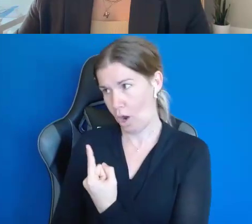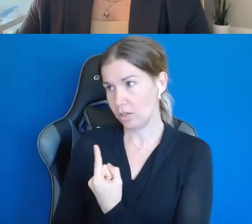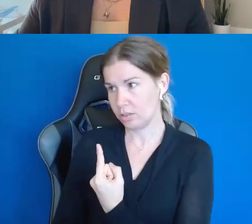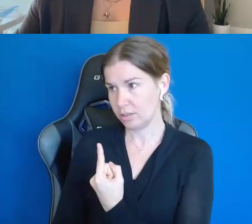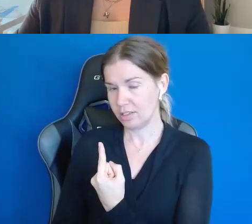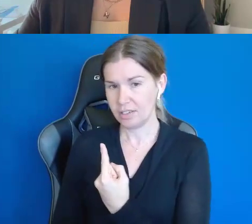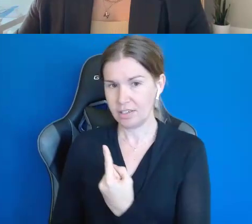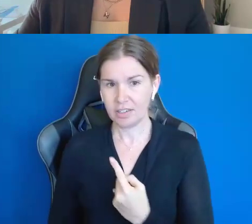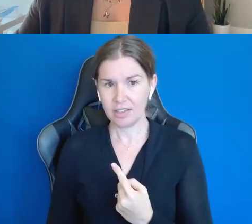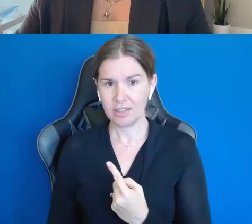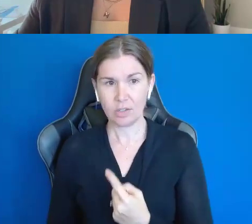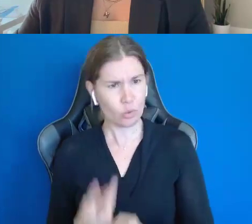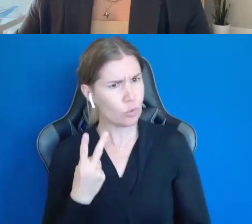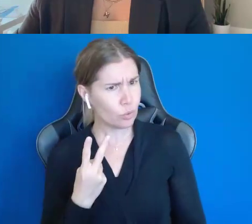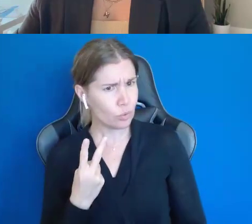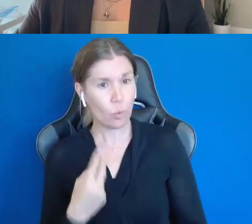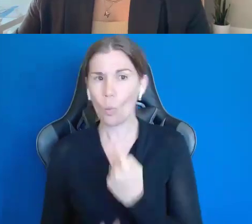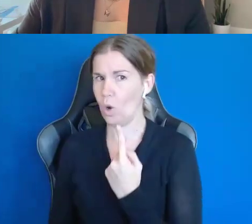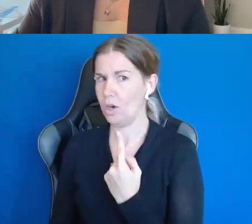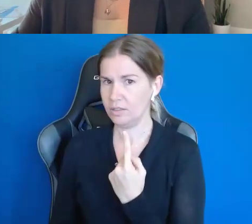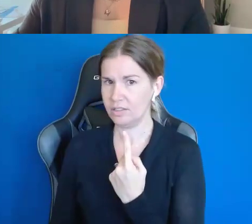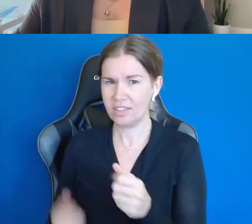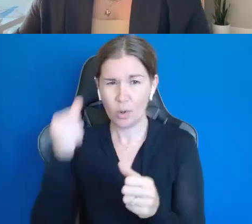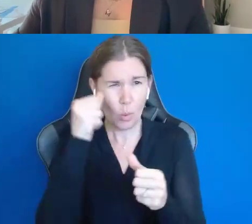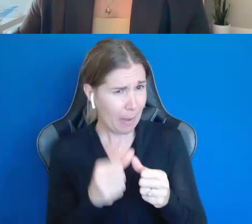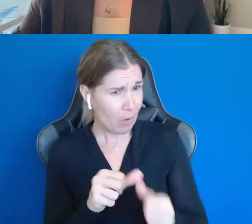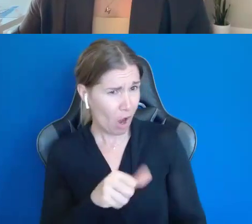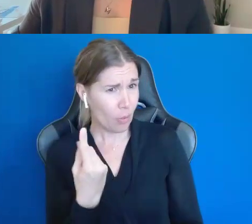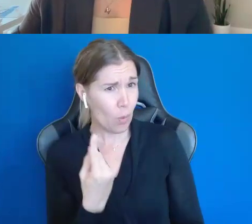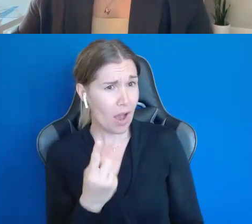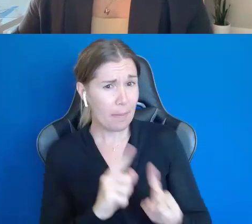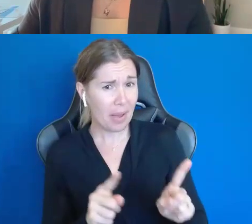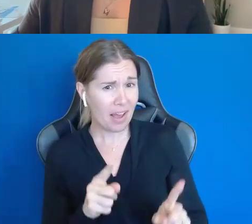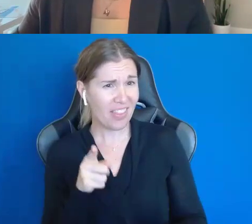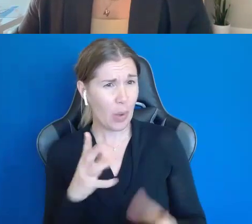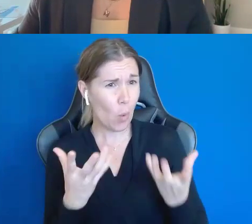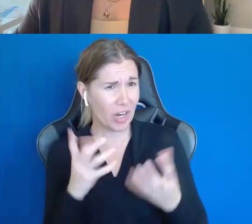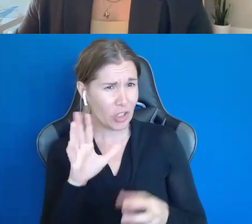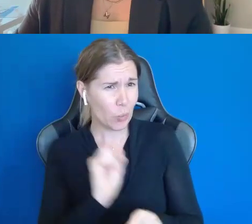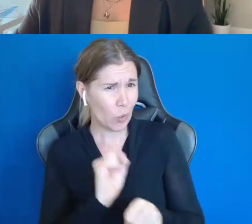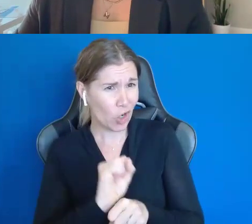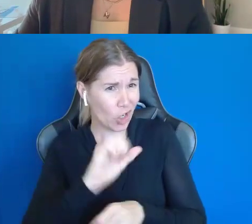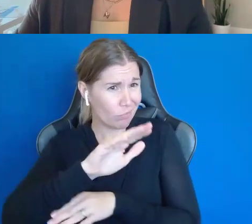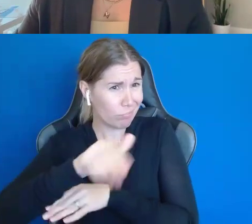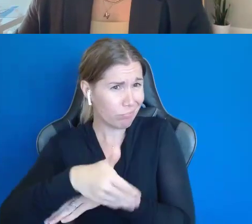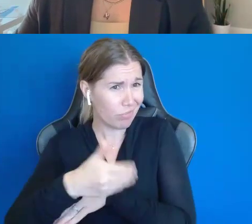I think you had two interviews. One, one. No, because remember we had the other one, but they wanted you to work from 11:00 at night to some crazy we were like,